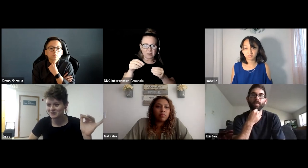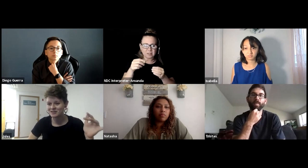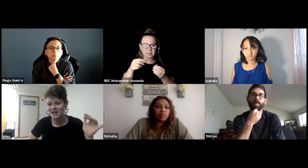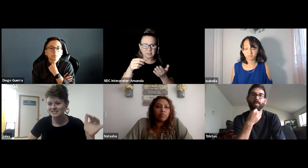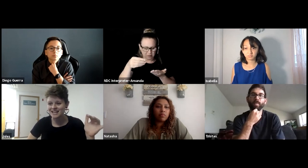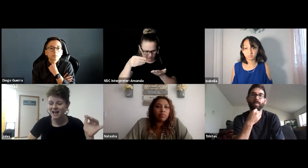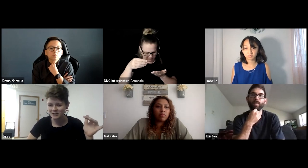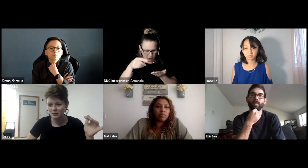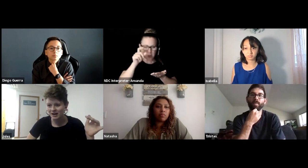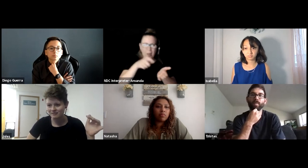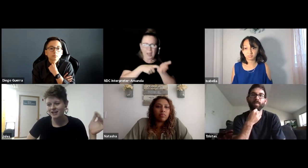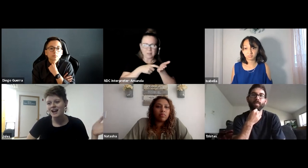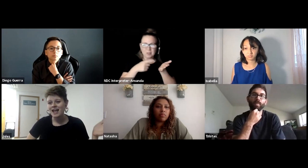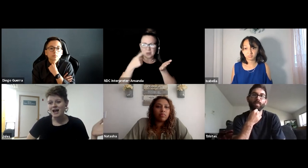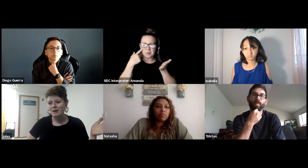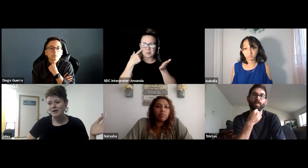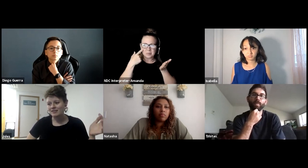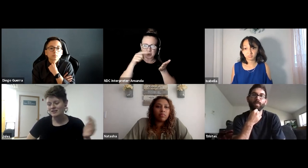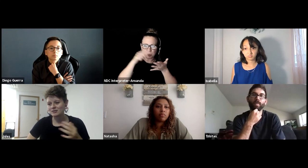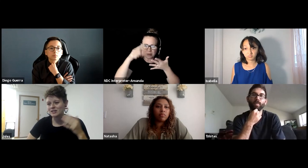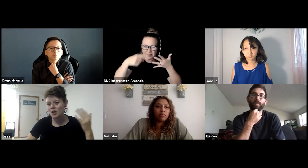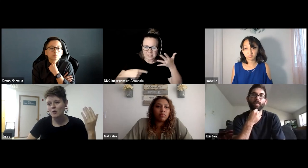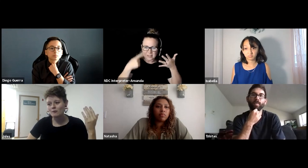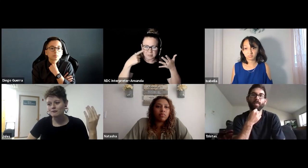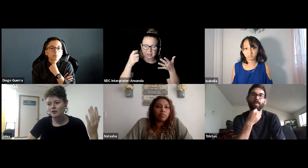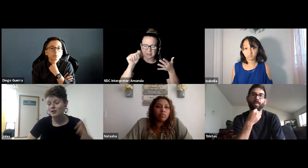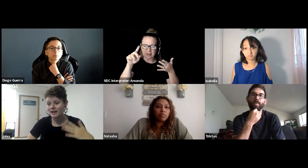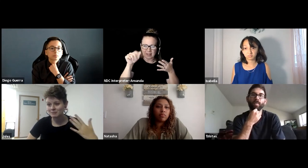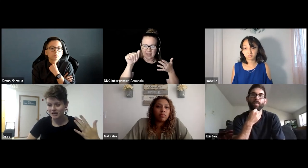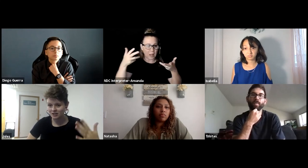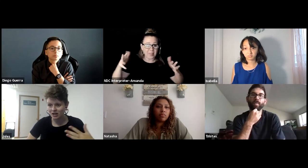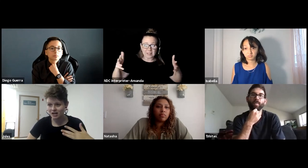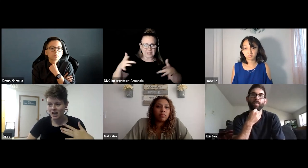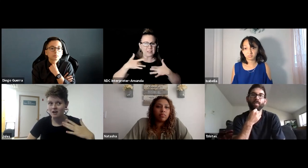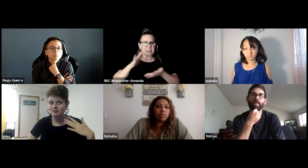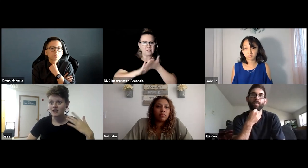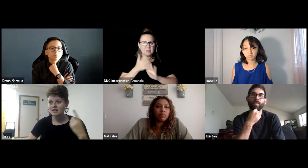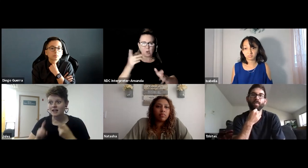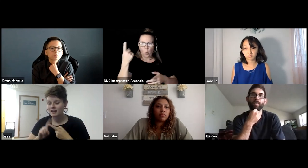And there's really no further explanation of yeah,